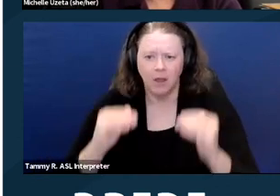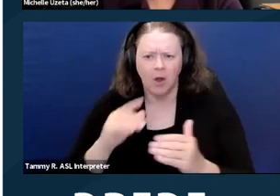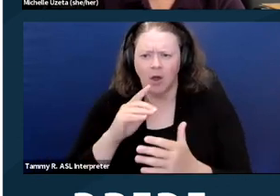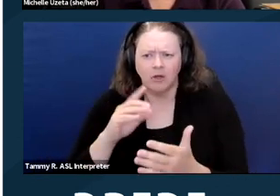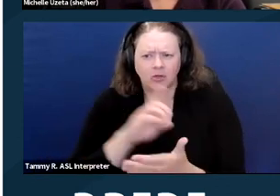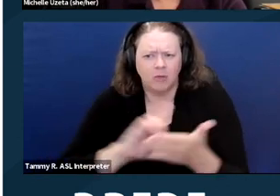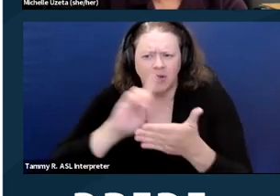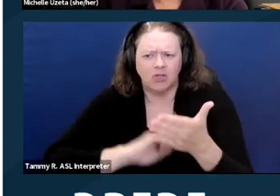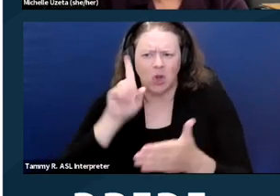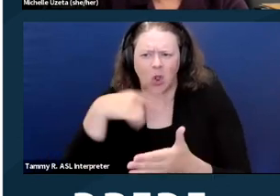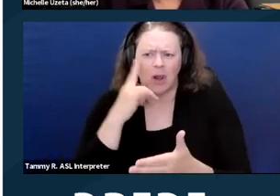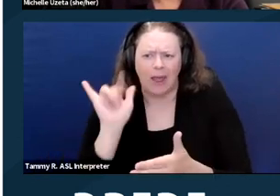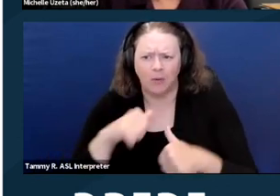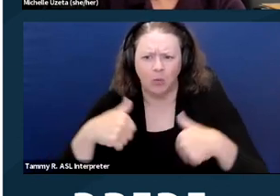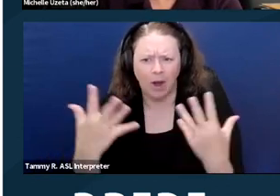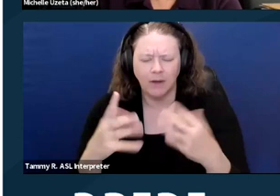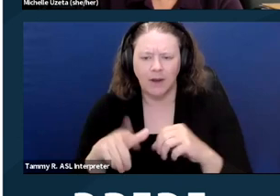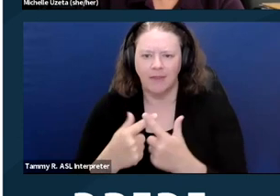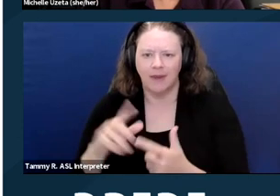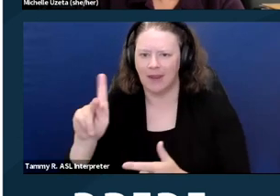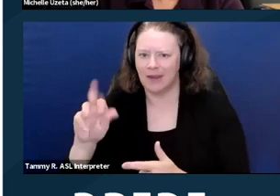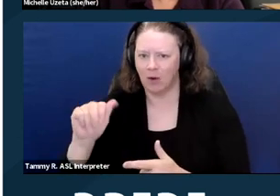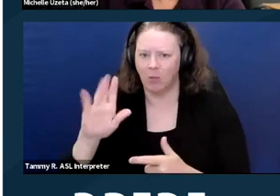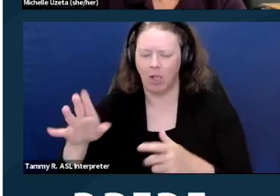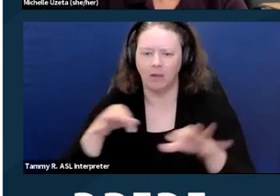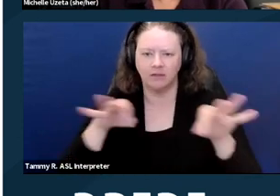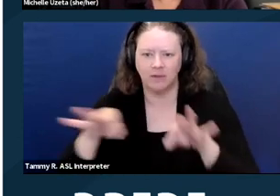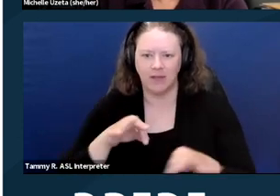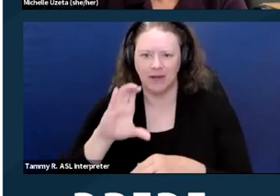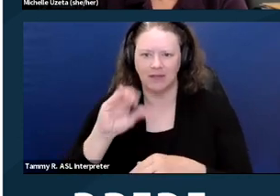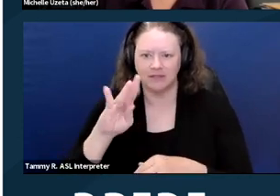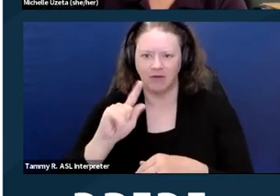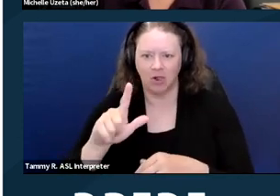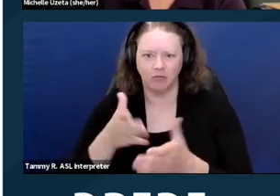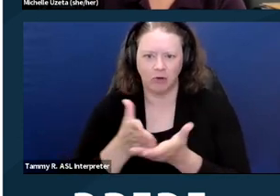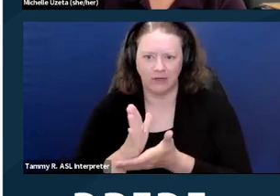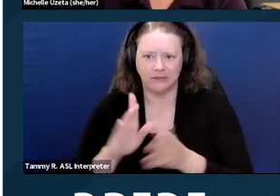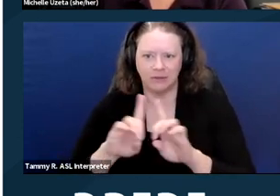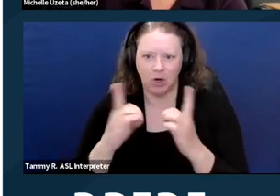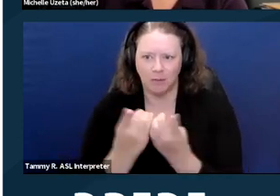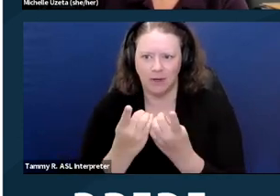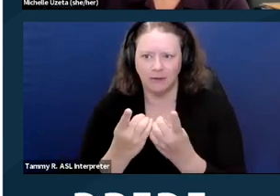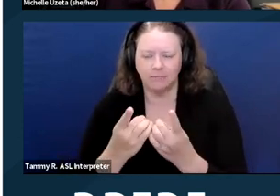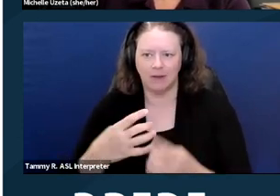the California Civil Rights Department's Complaint Process. And that third part is really gonna be the focus of today.